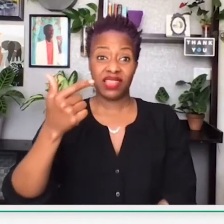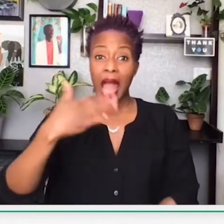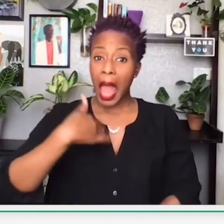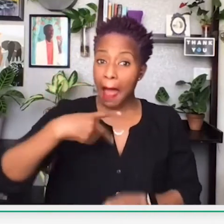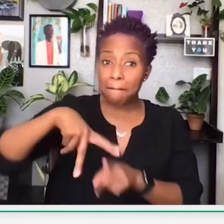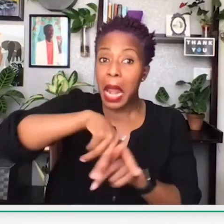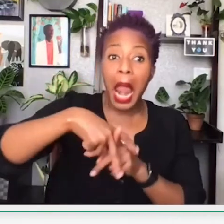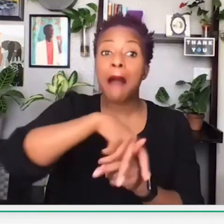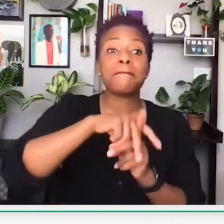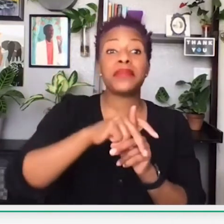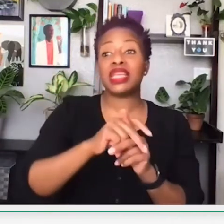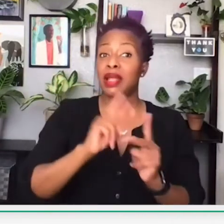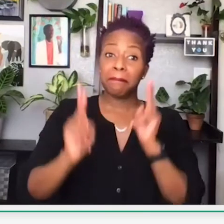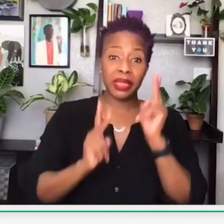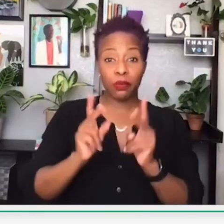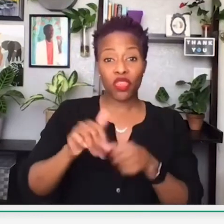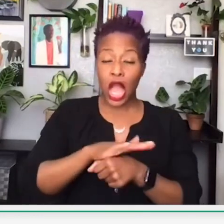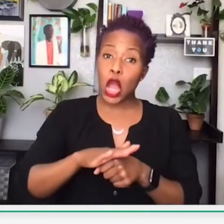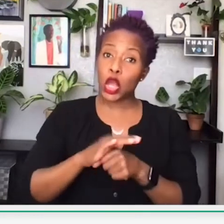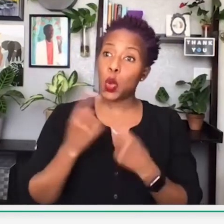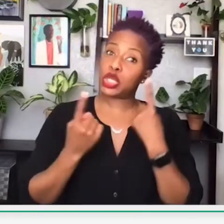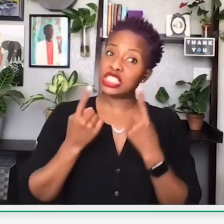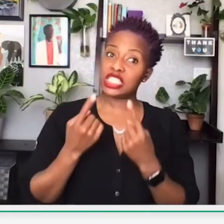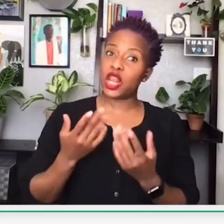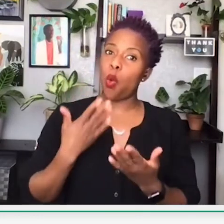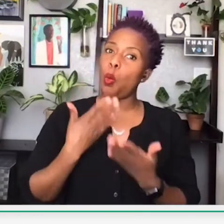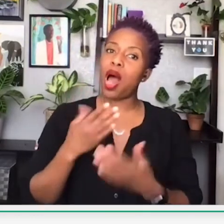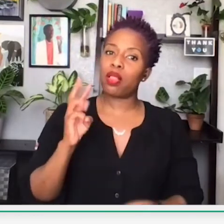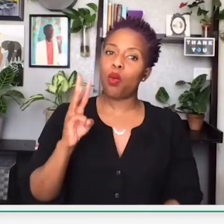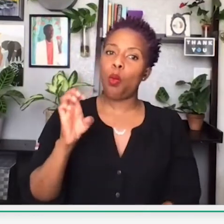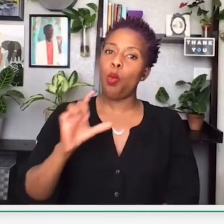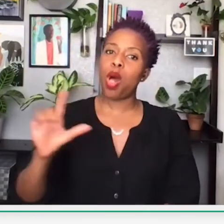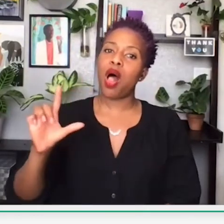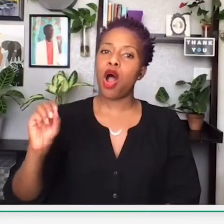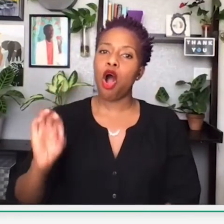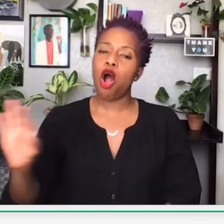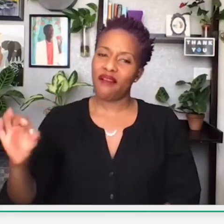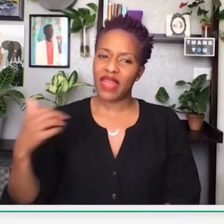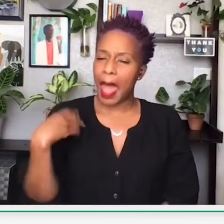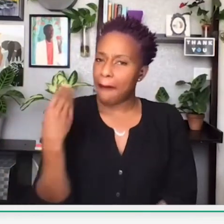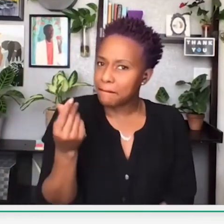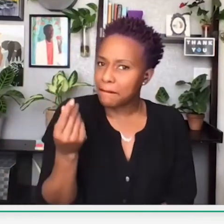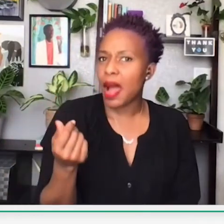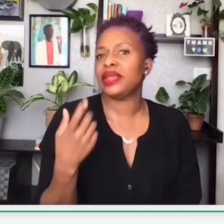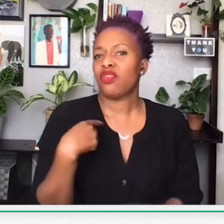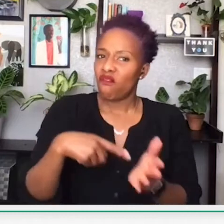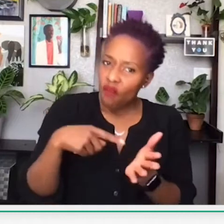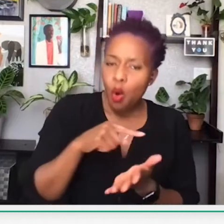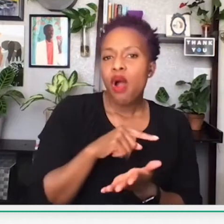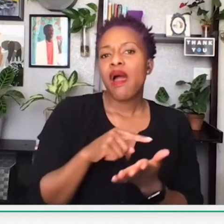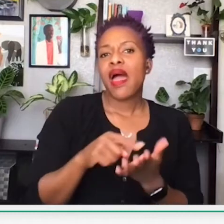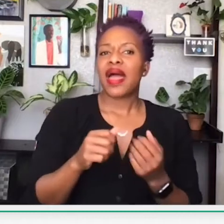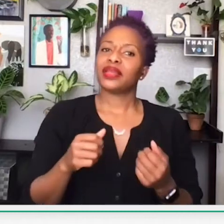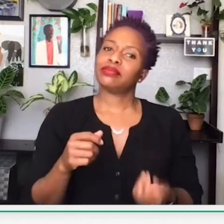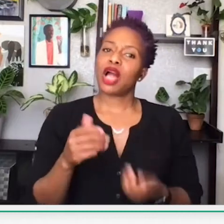And that land, the acres, thrived. The people there were considered well off. They were able